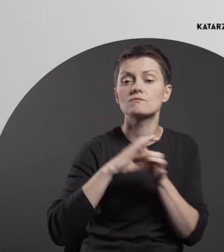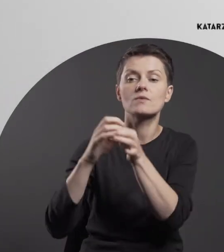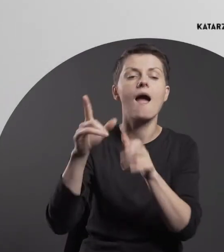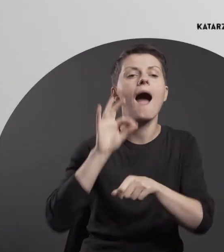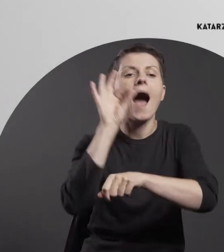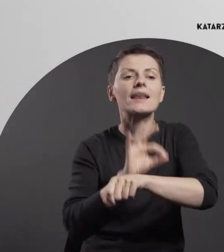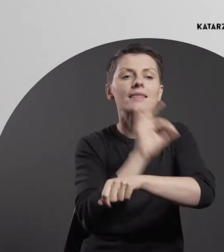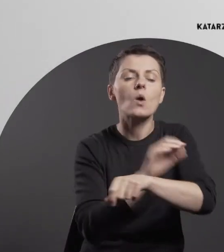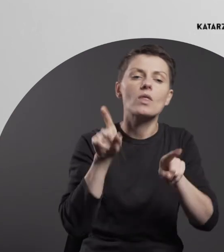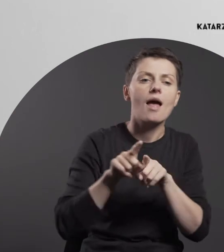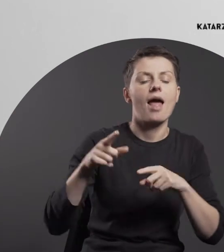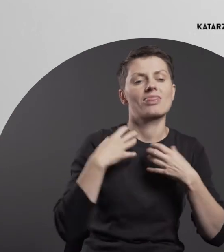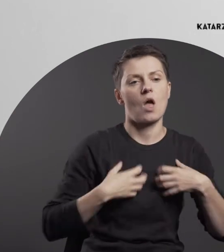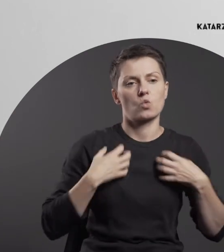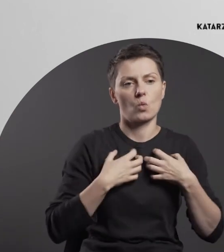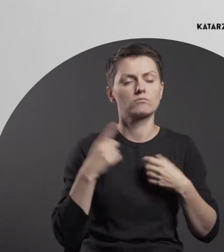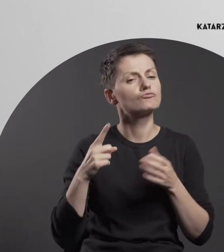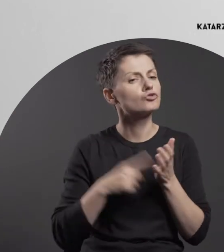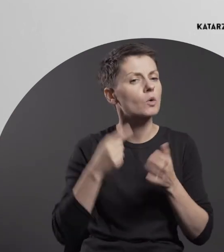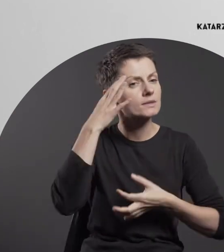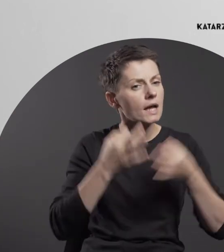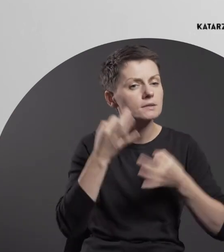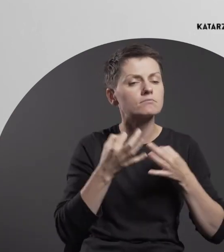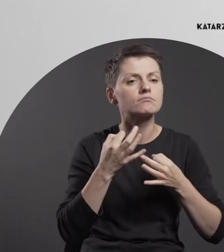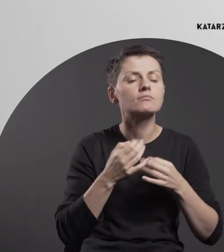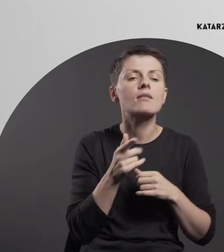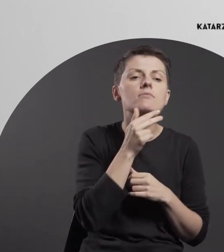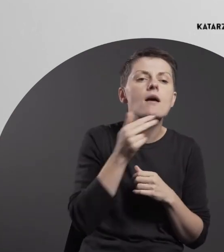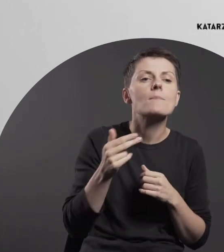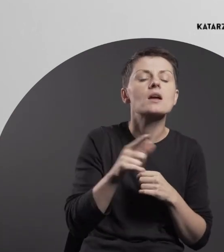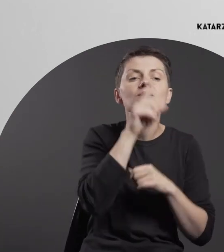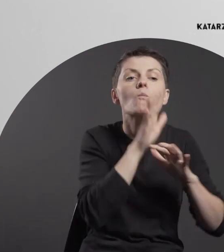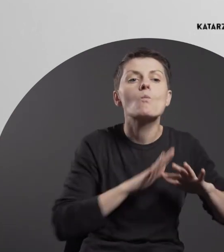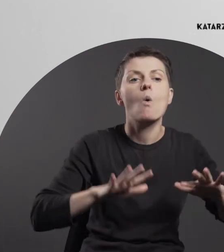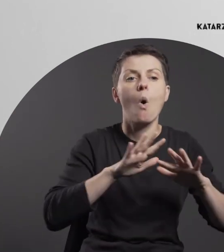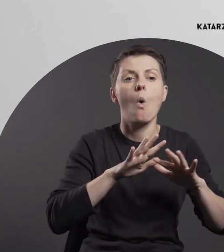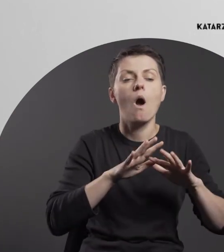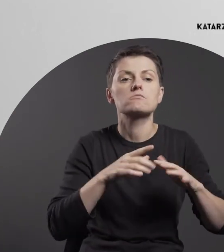and reflects on the topic of the social utility of art.